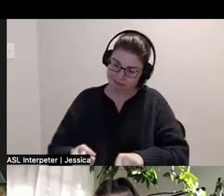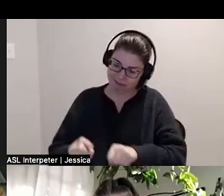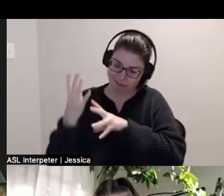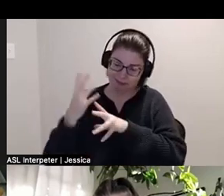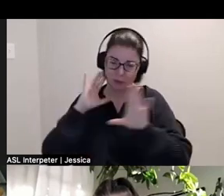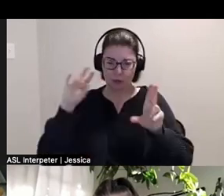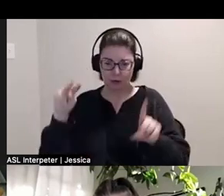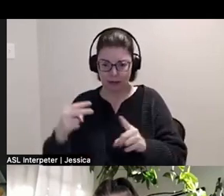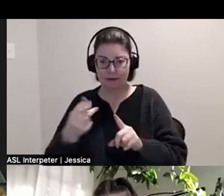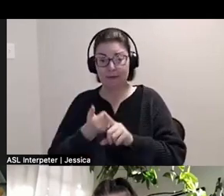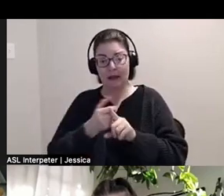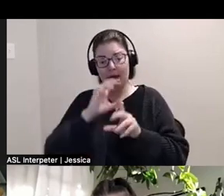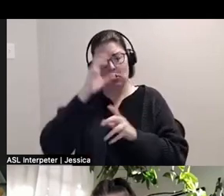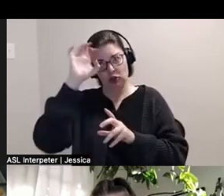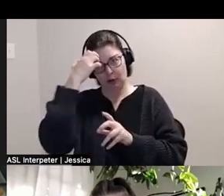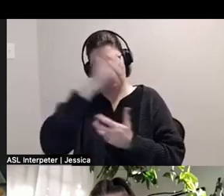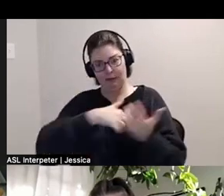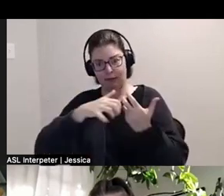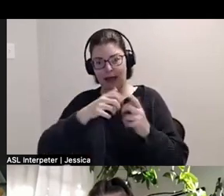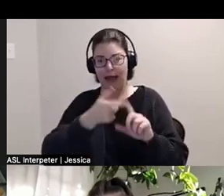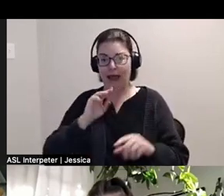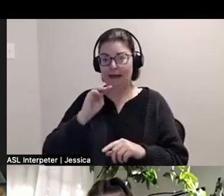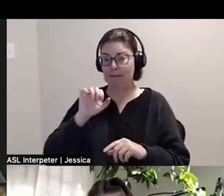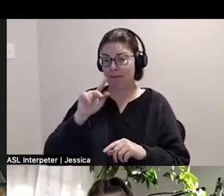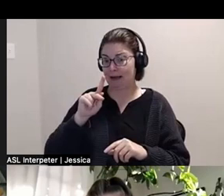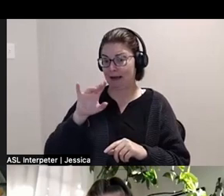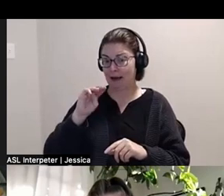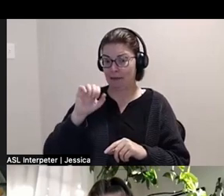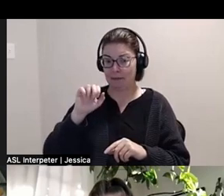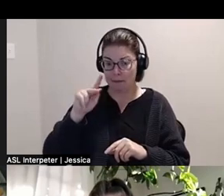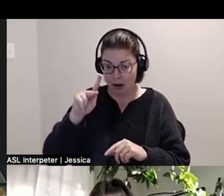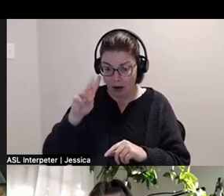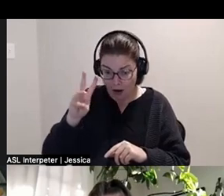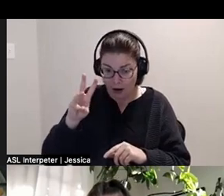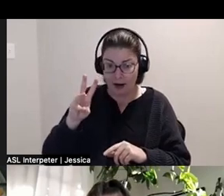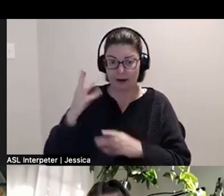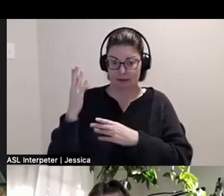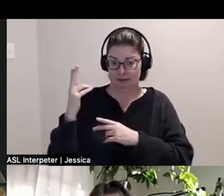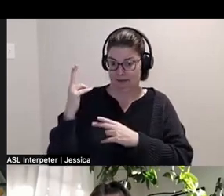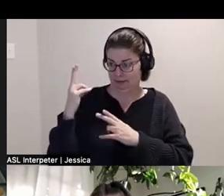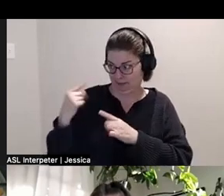He is of mixed-European and Mi'kmaq ancestry, Mi’kmaw ancestry and identifies with both